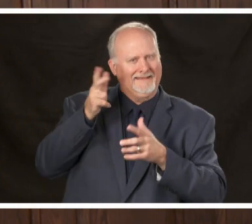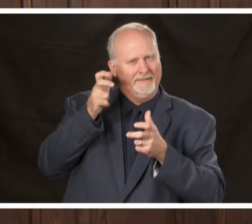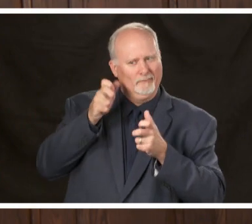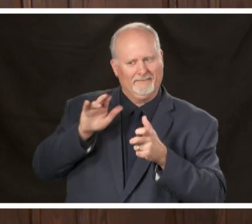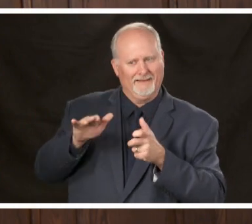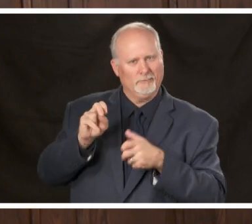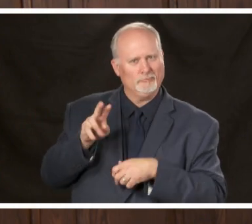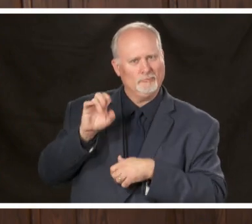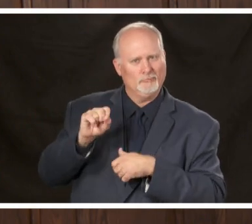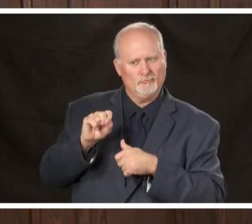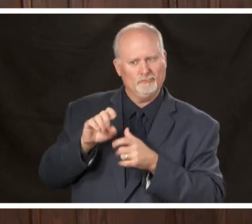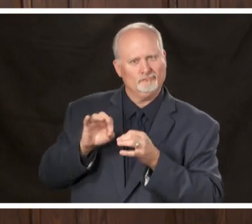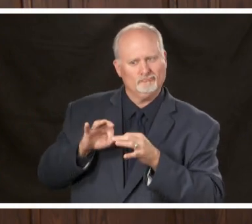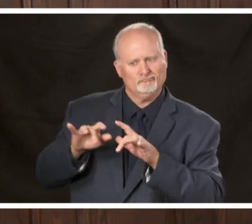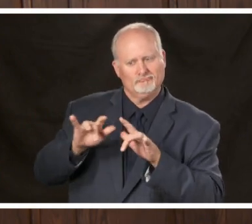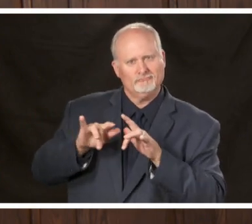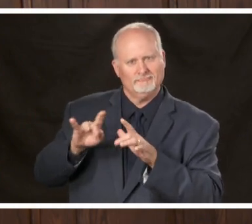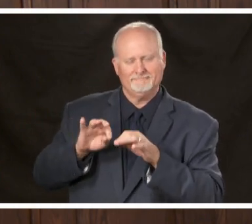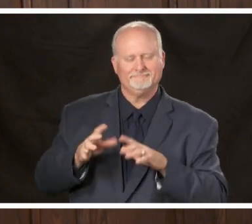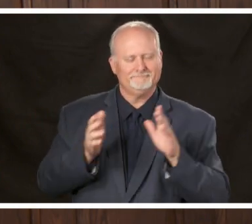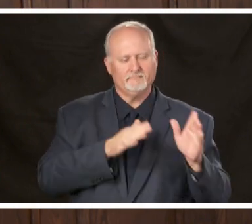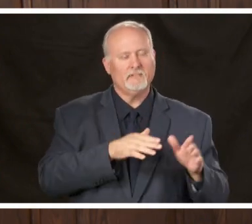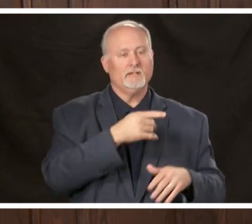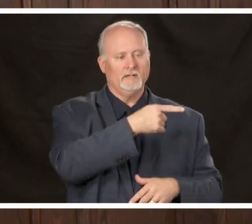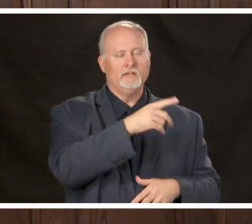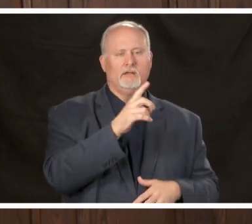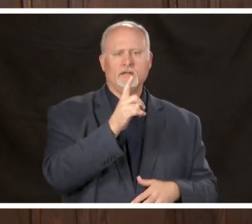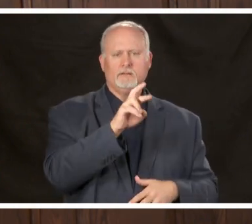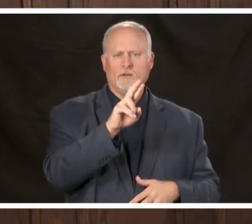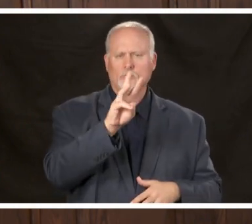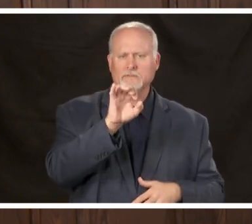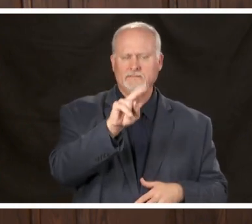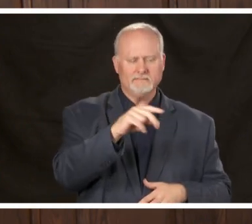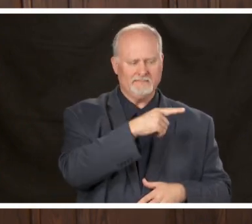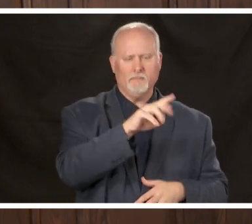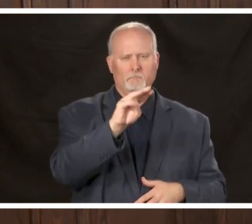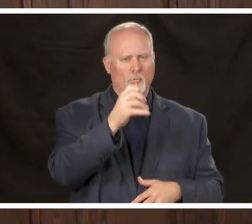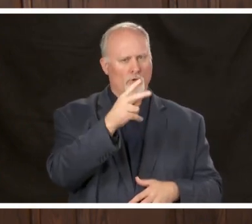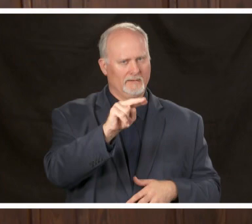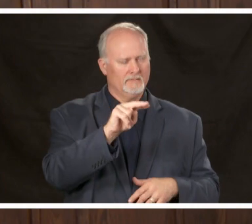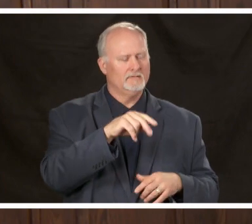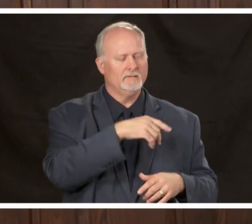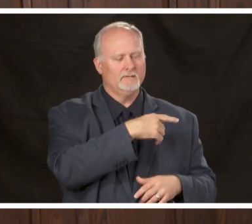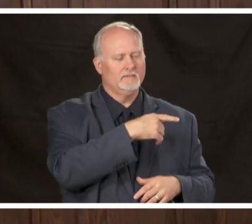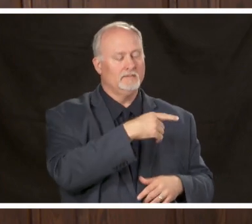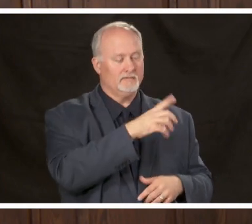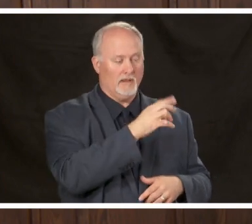you so dr. Wilson can you please just provide a little bit more clarity about